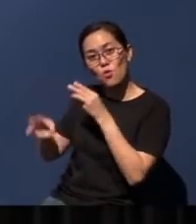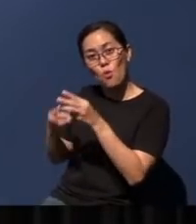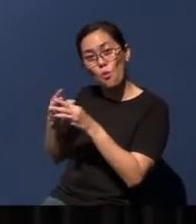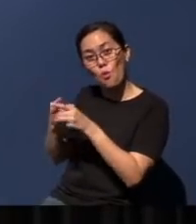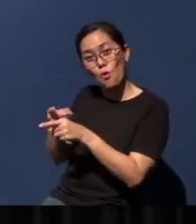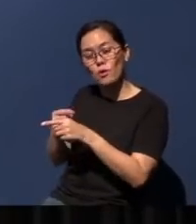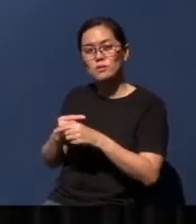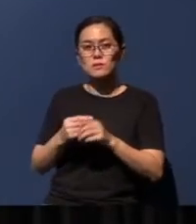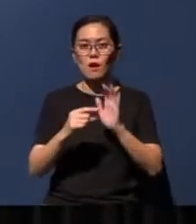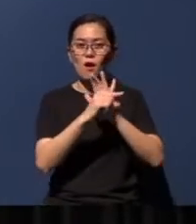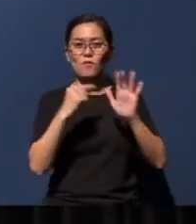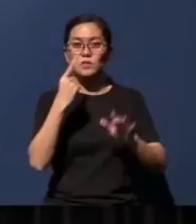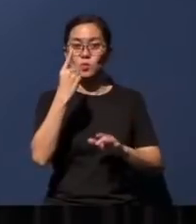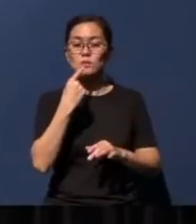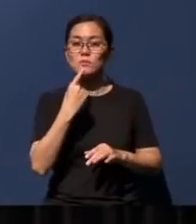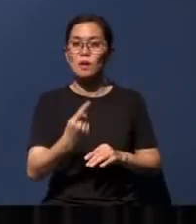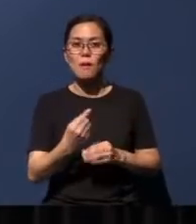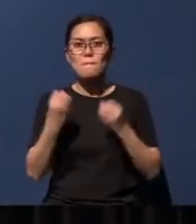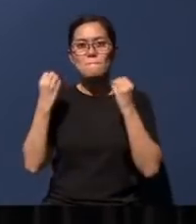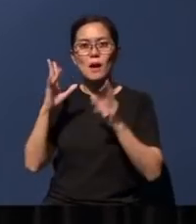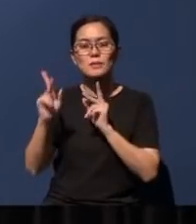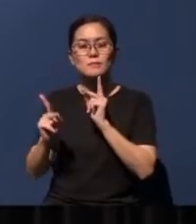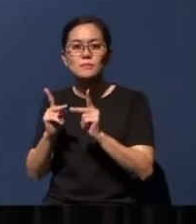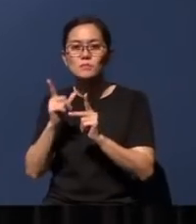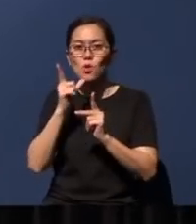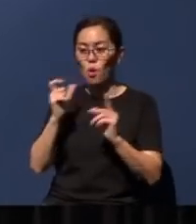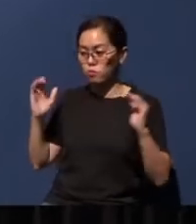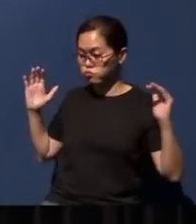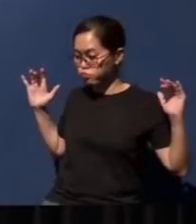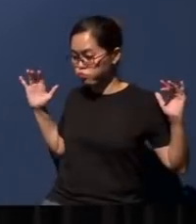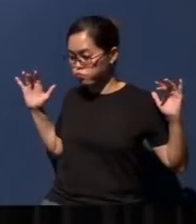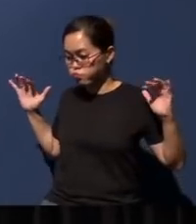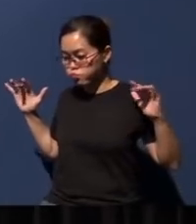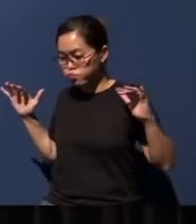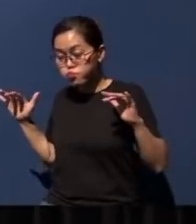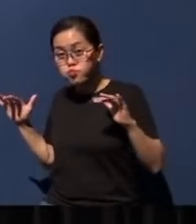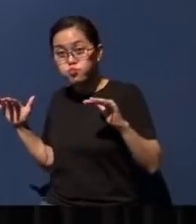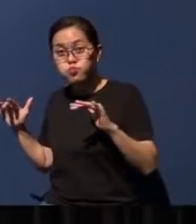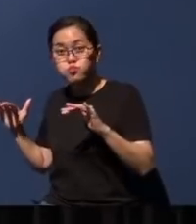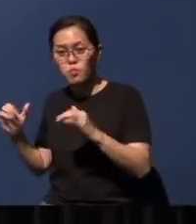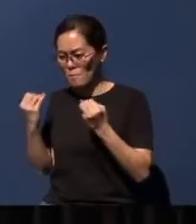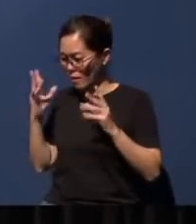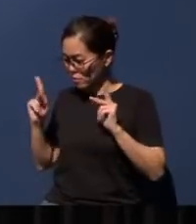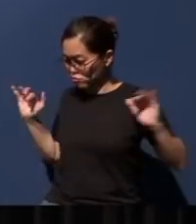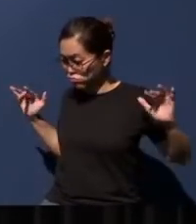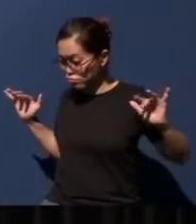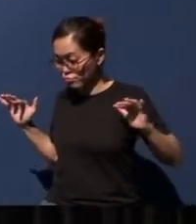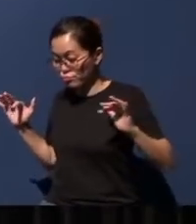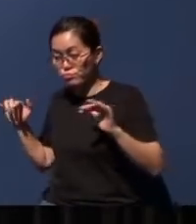Verse one tells us that many peoples will flow or will stream, to Jerusalem. In other words, in